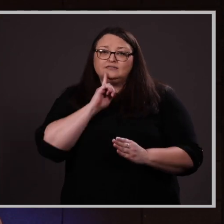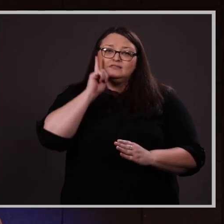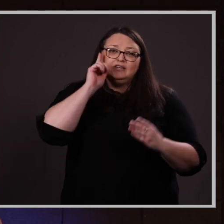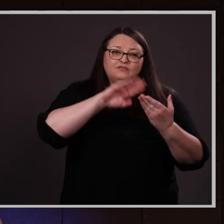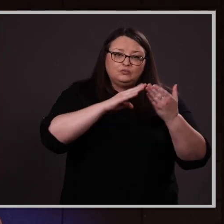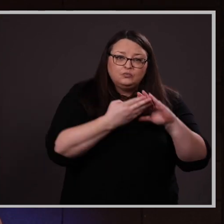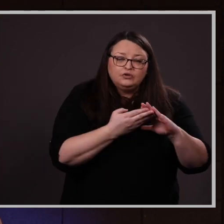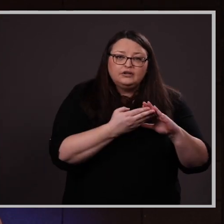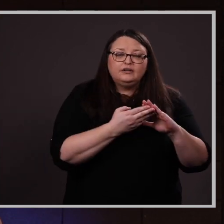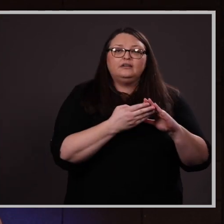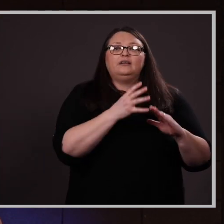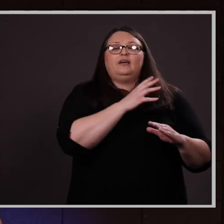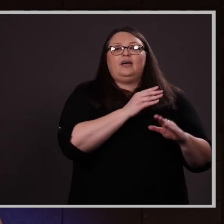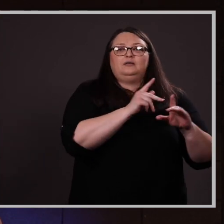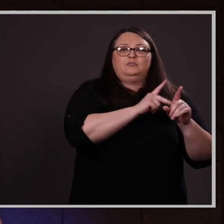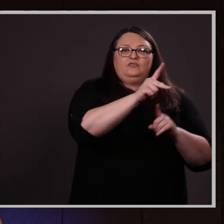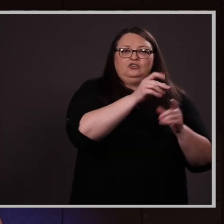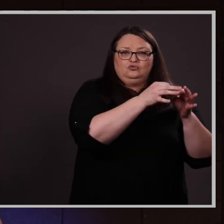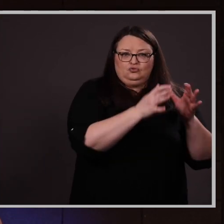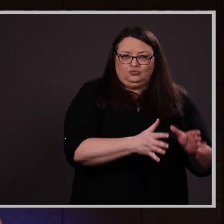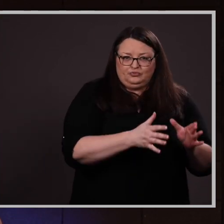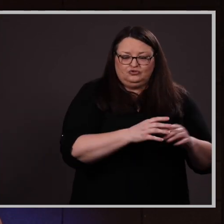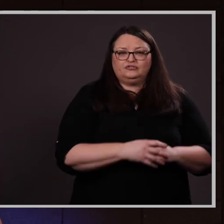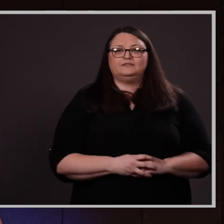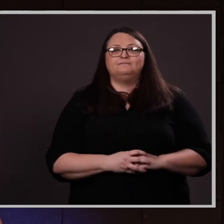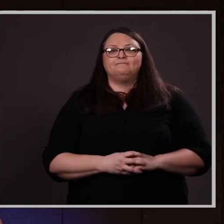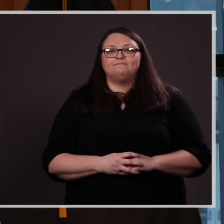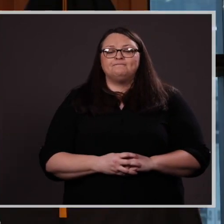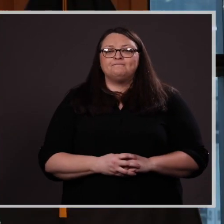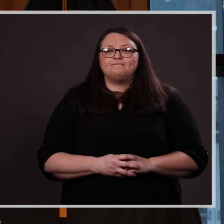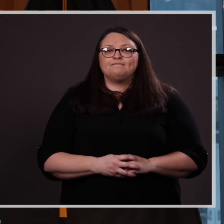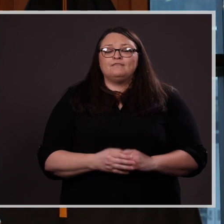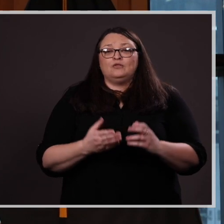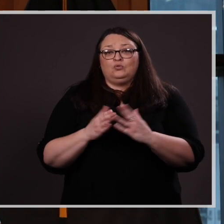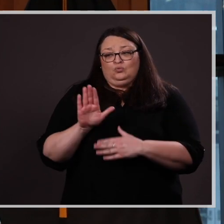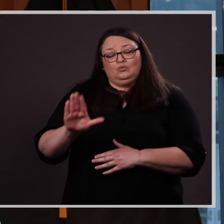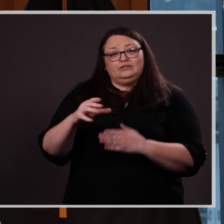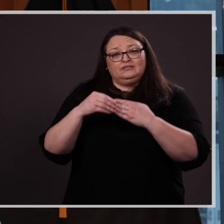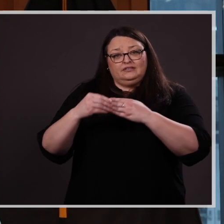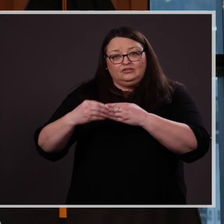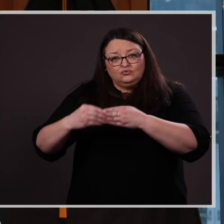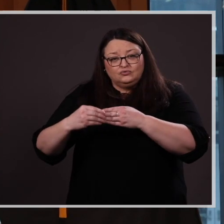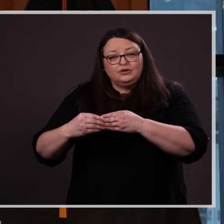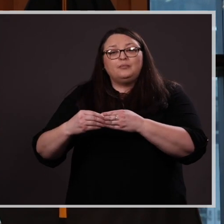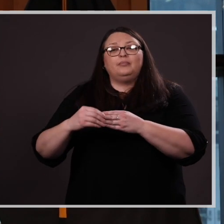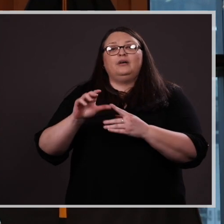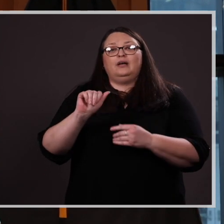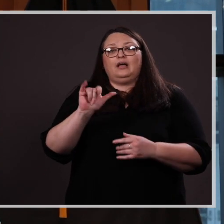Deaf community, and professional interpreters. Through Kolten’s leadership, Allies was